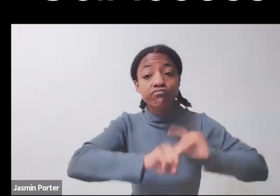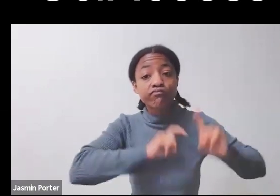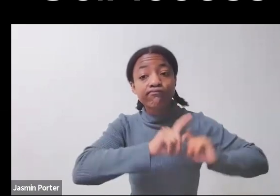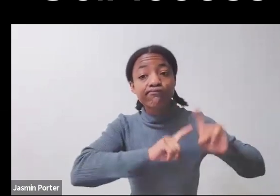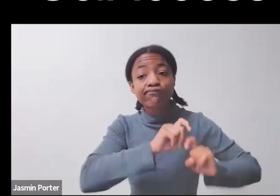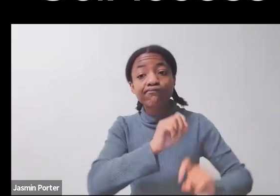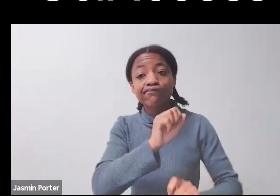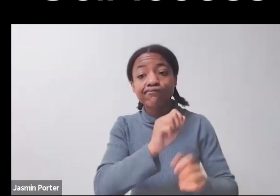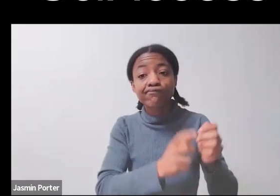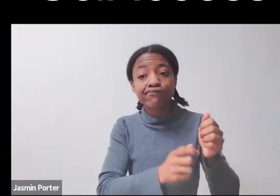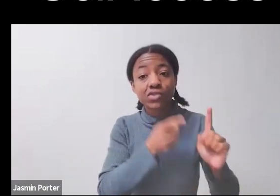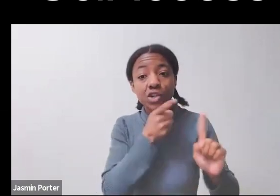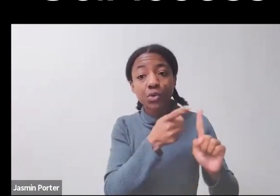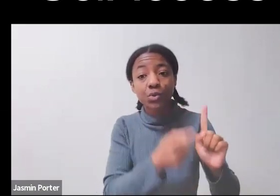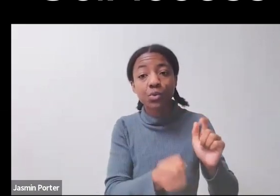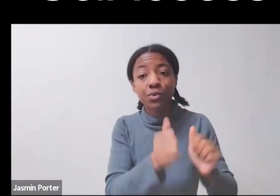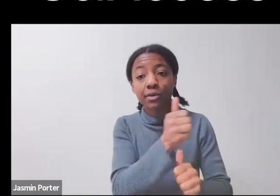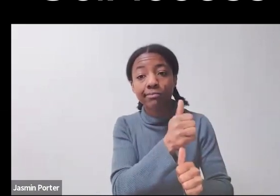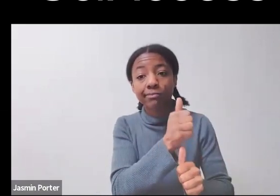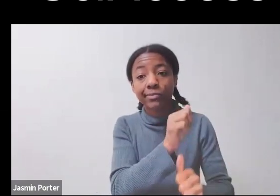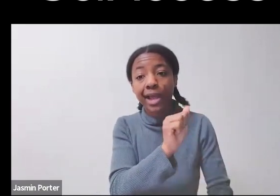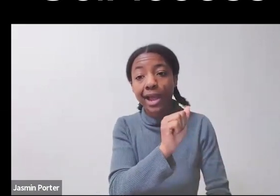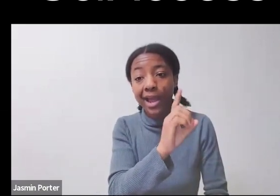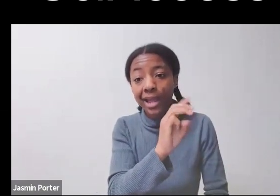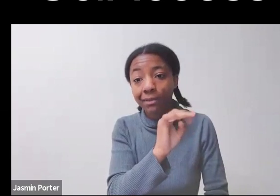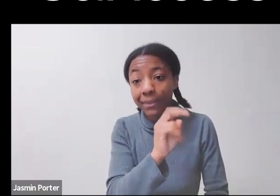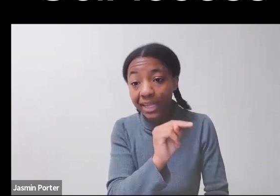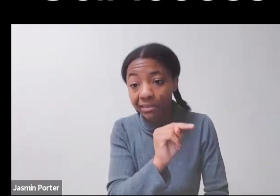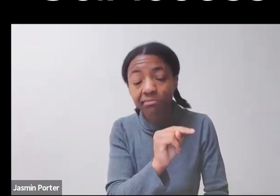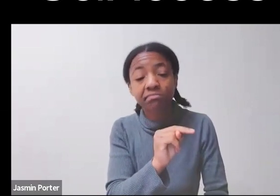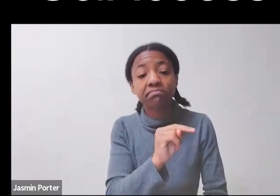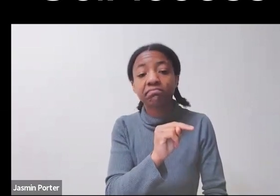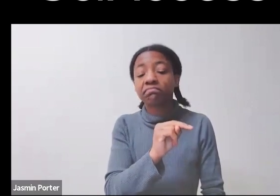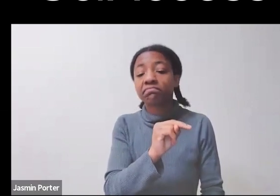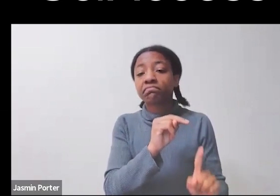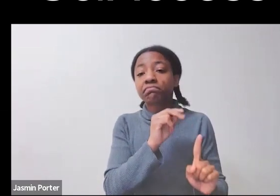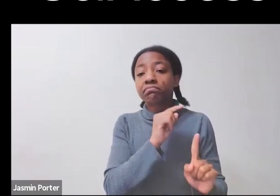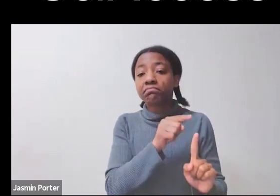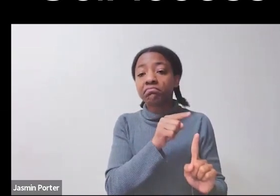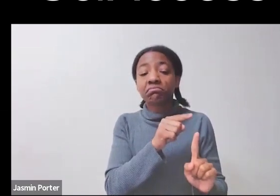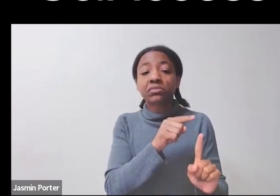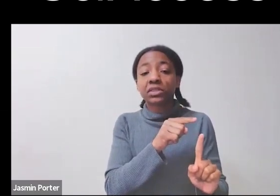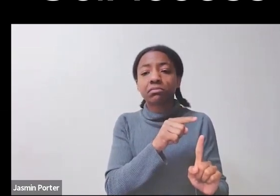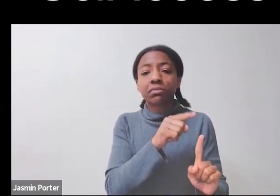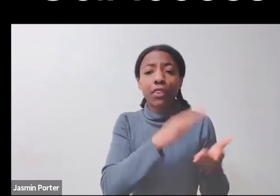specifically tied to providing accommodations, they were not receiving what they needed.